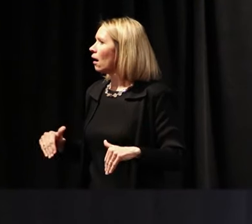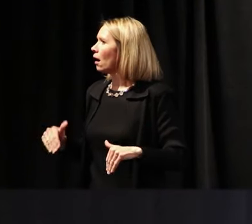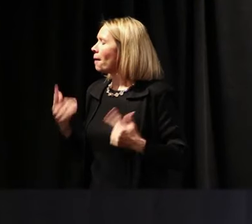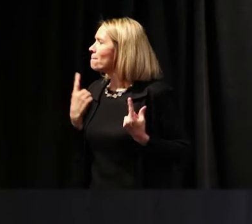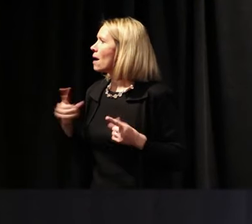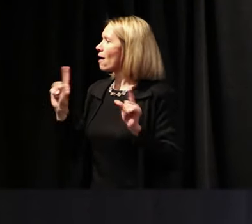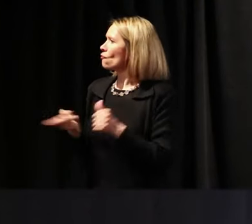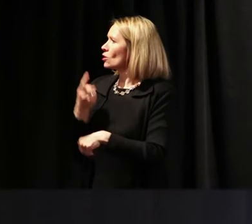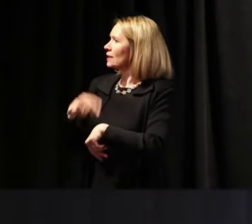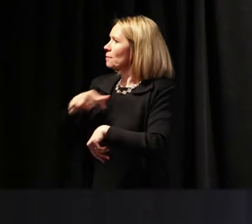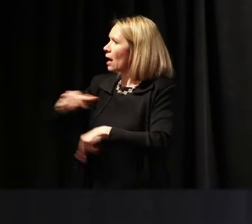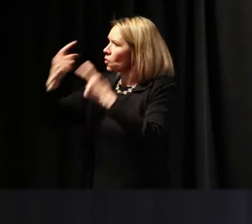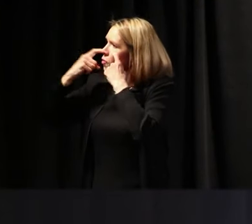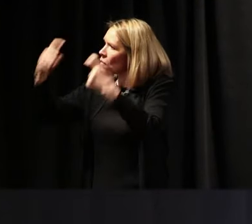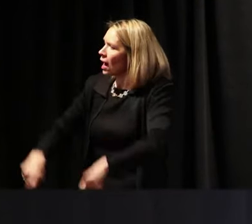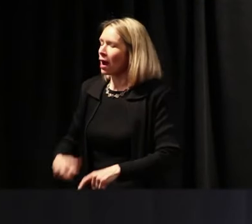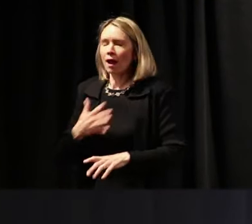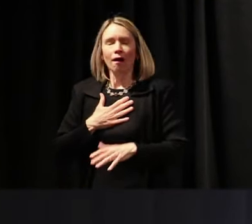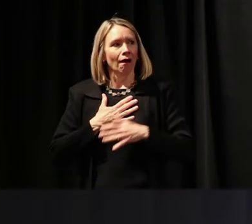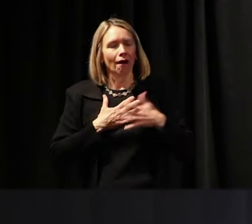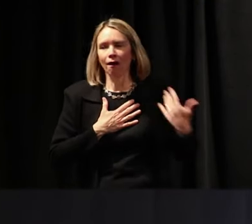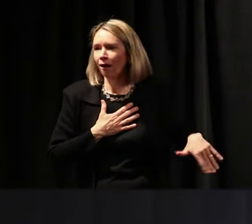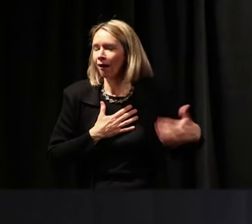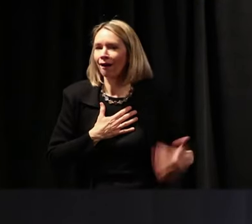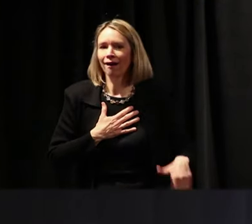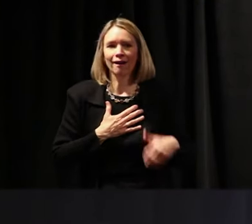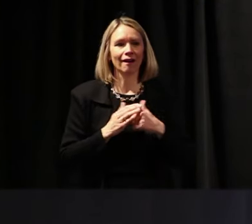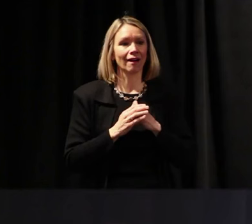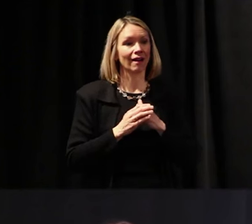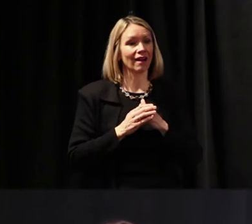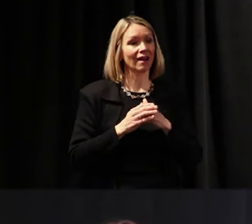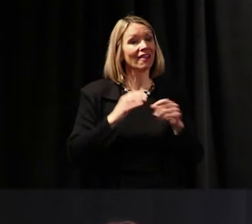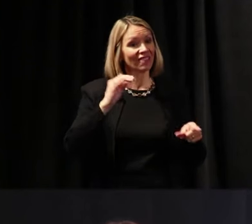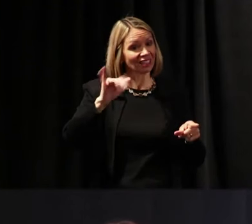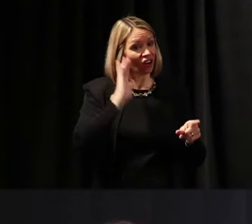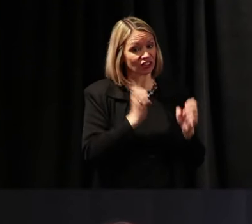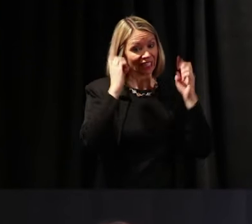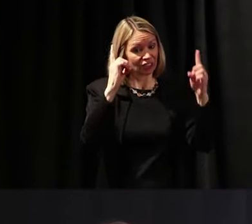Something's wrong with our education system if that's what's happening with our parents